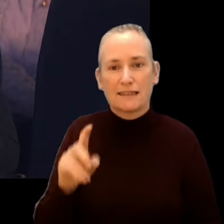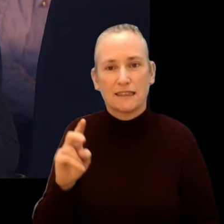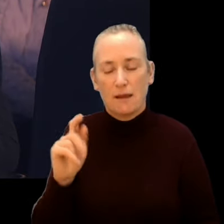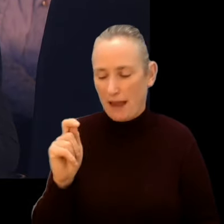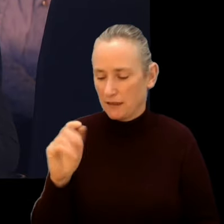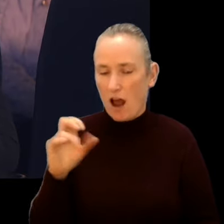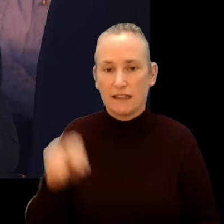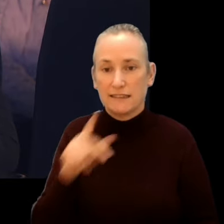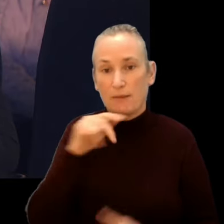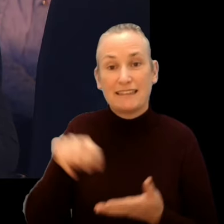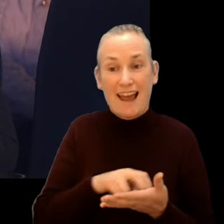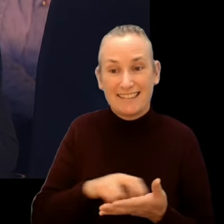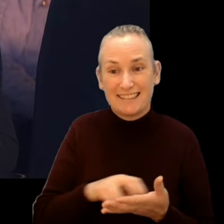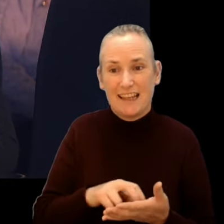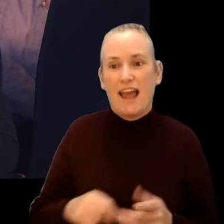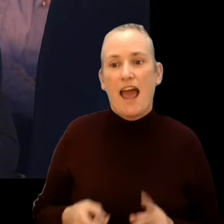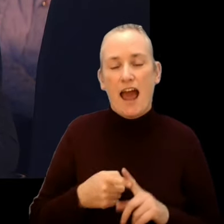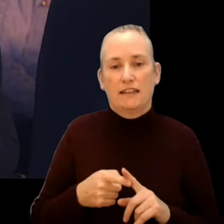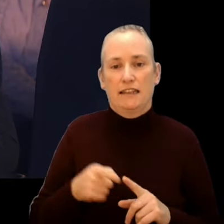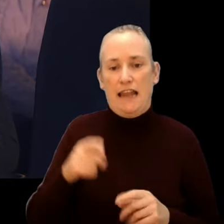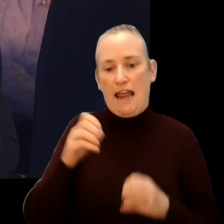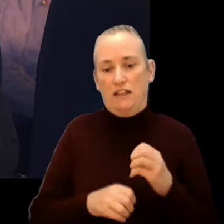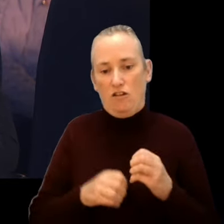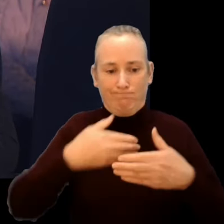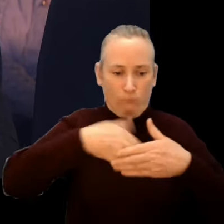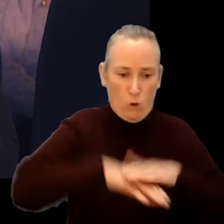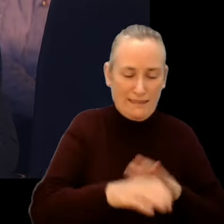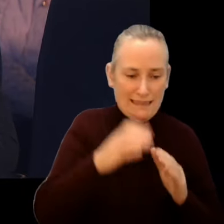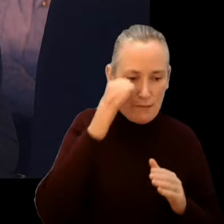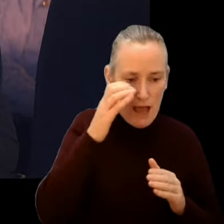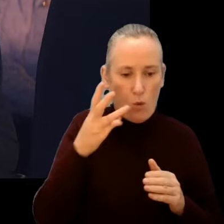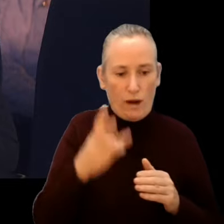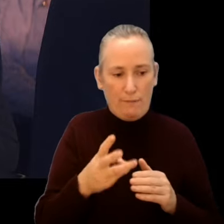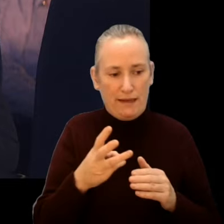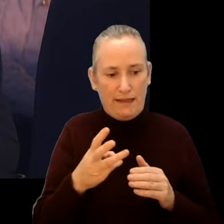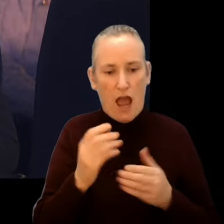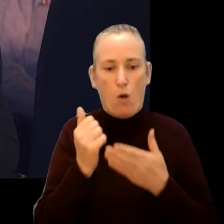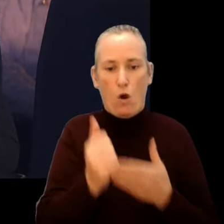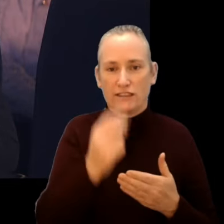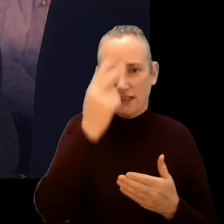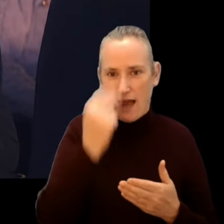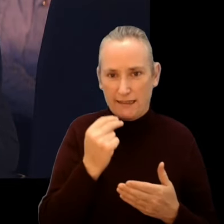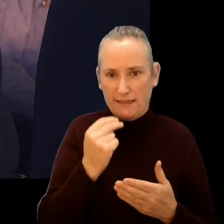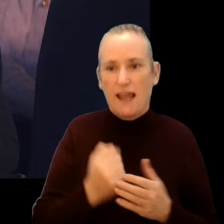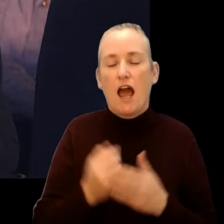And the end of the physical part will be marked by our Awards Night Gala, and we will show